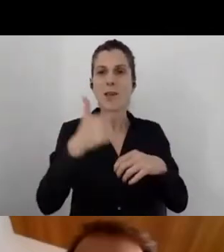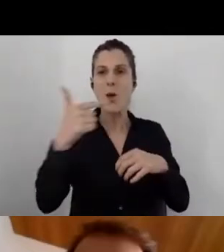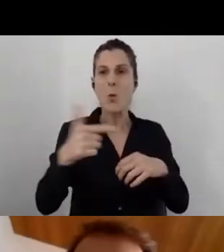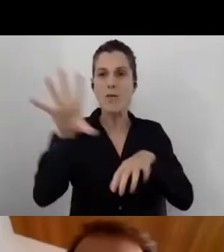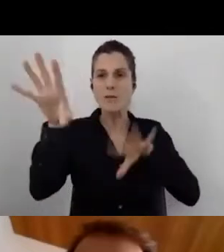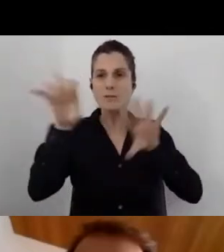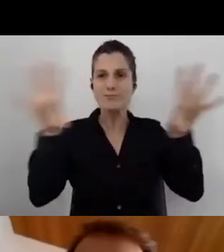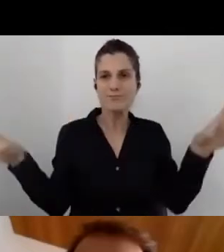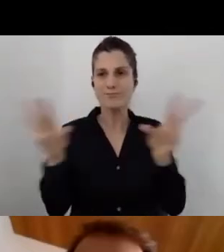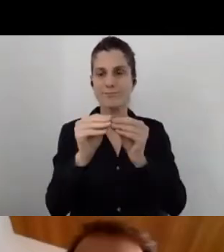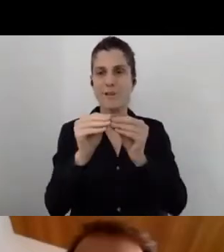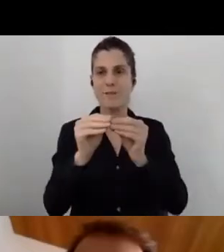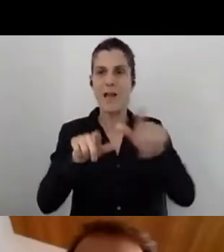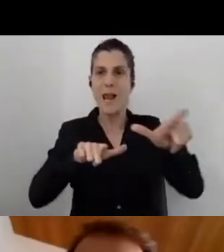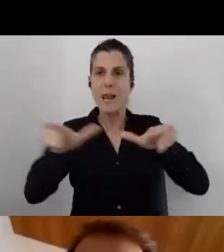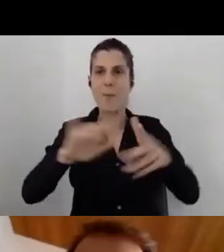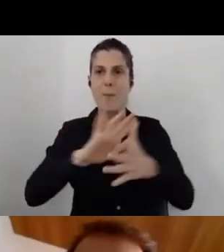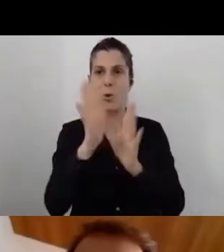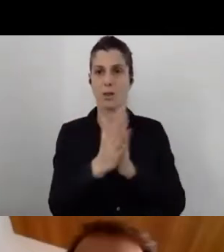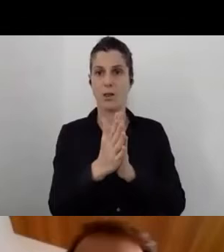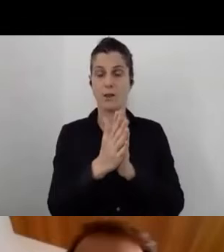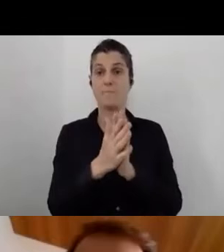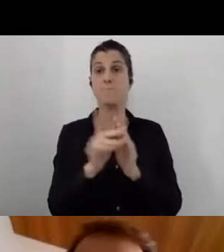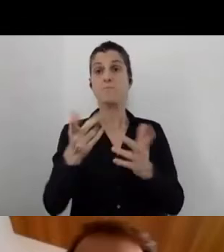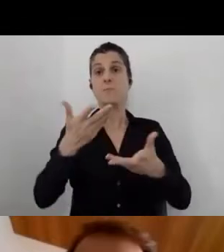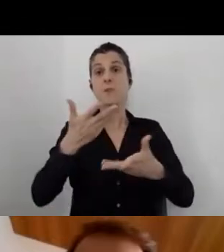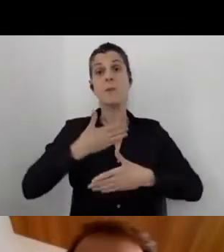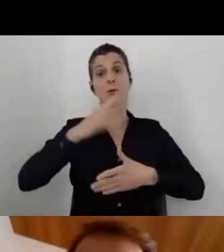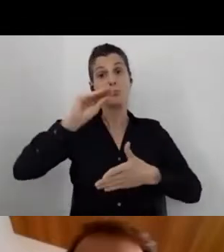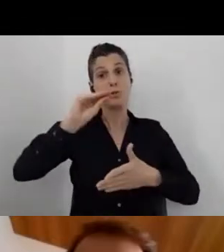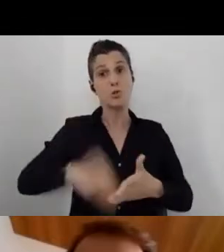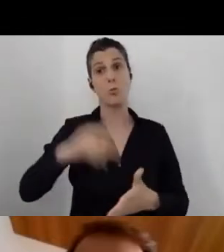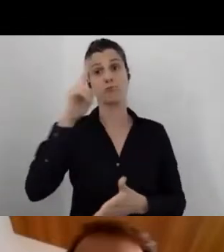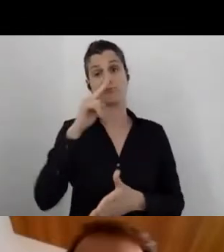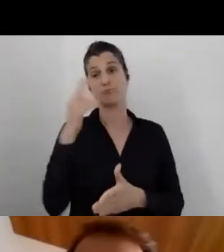We just got an approval for the pilot and we're running with it.